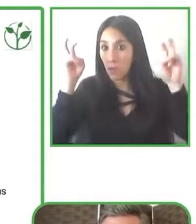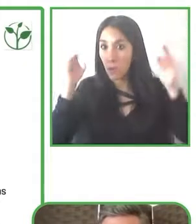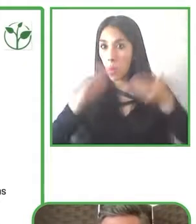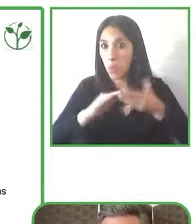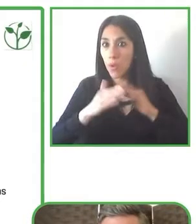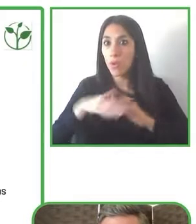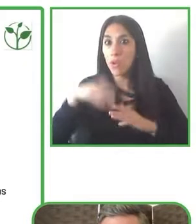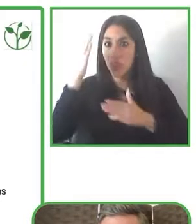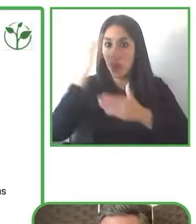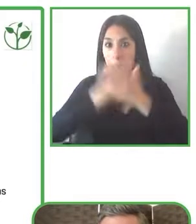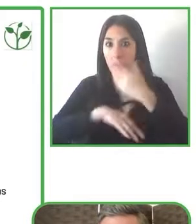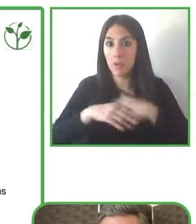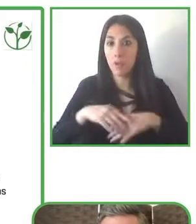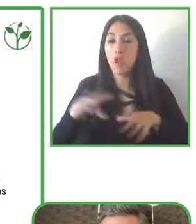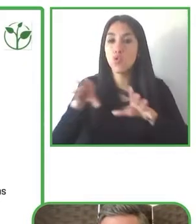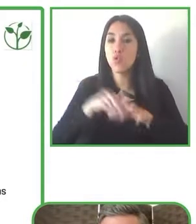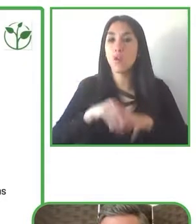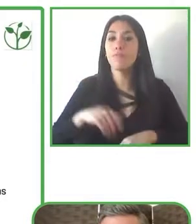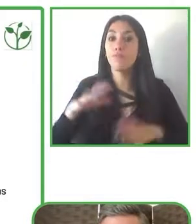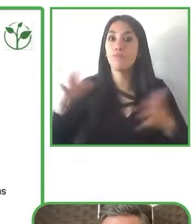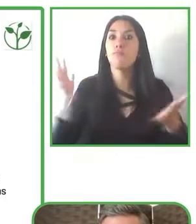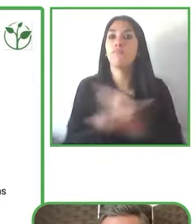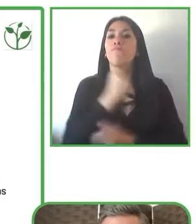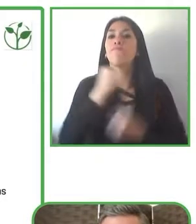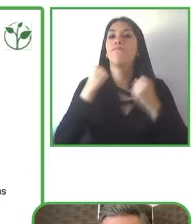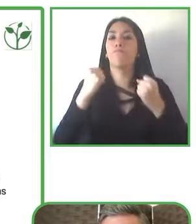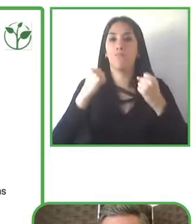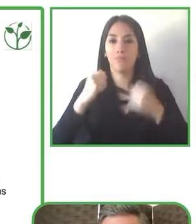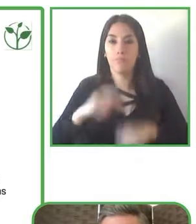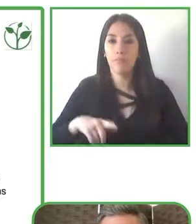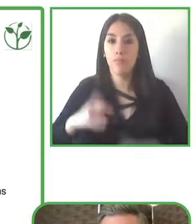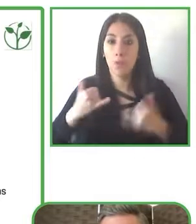sector department or whether you're working in